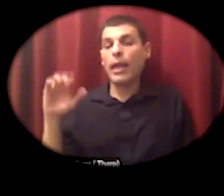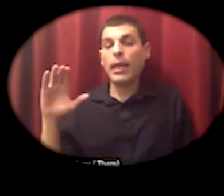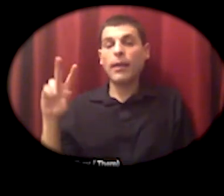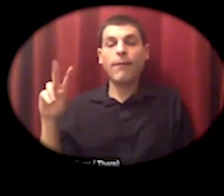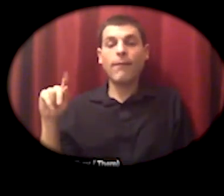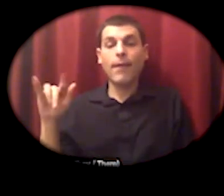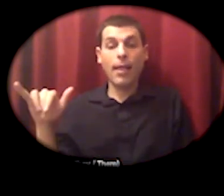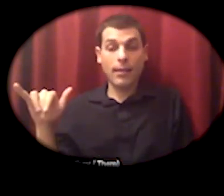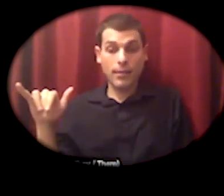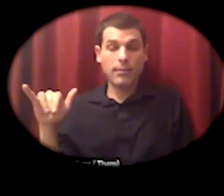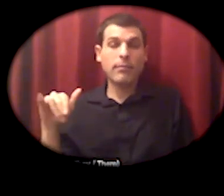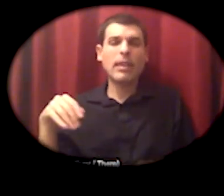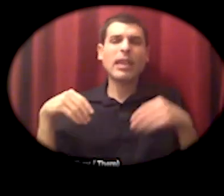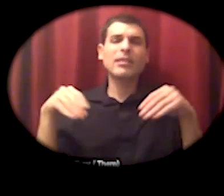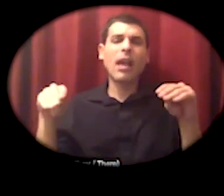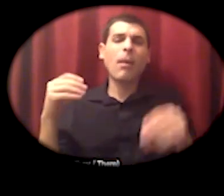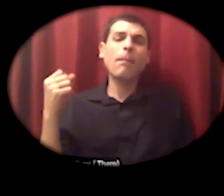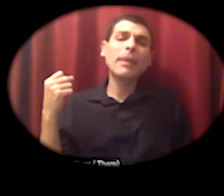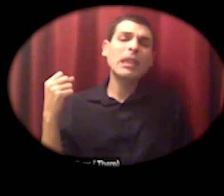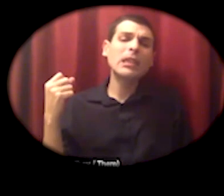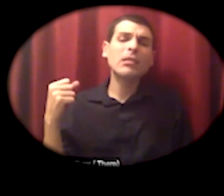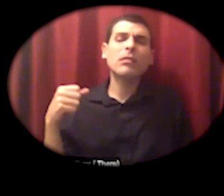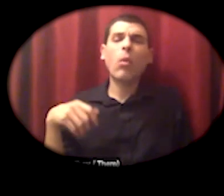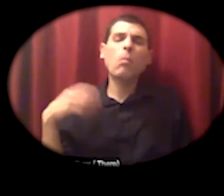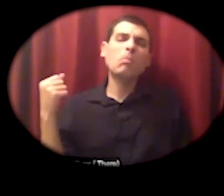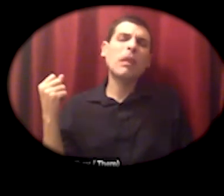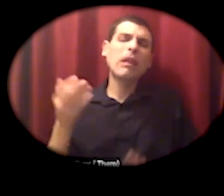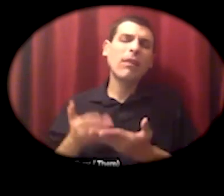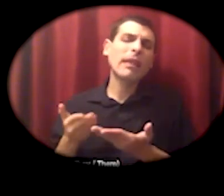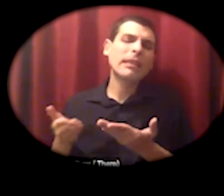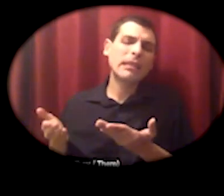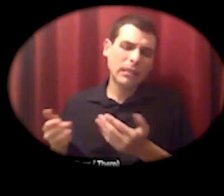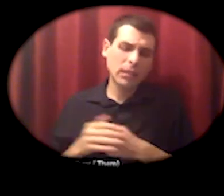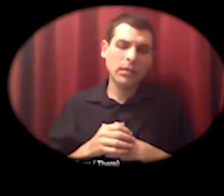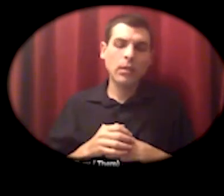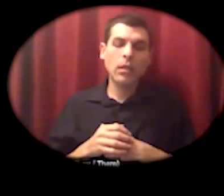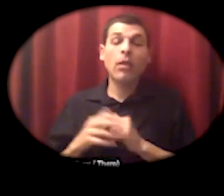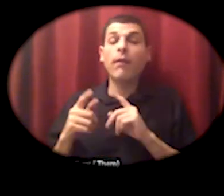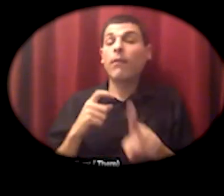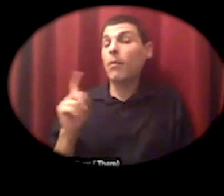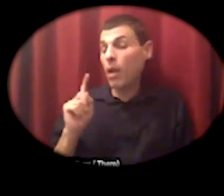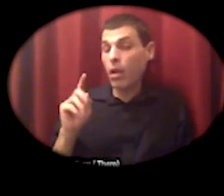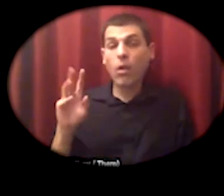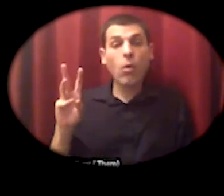they sell milks dairy products so that one is a wisconsin founded cooperative